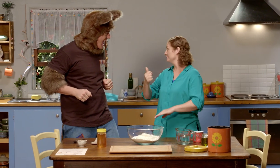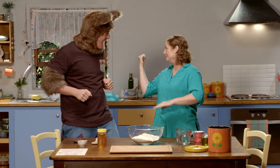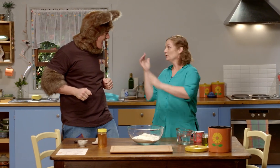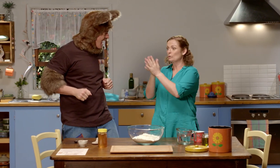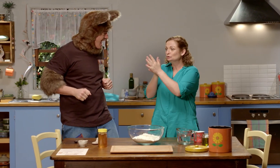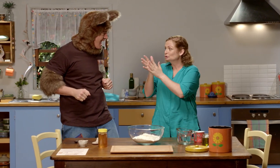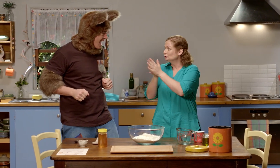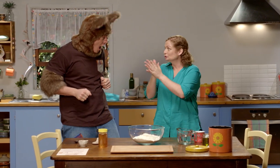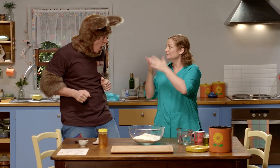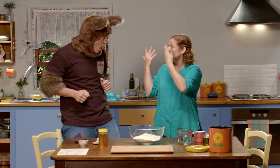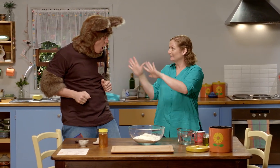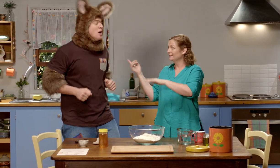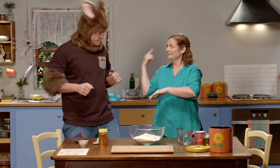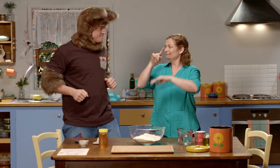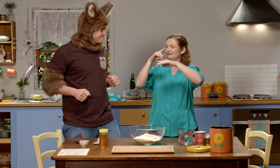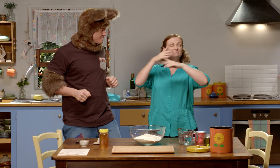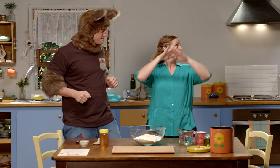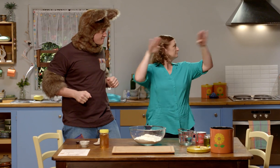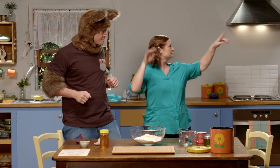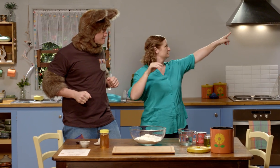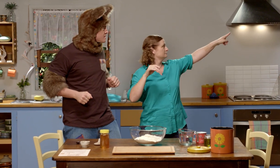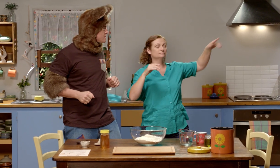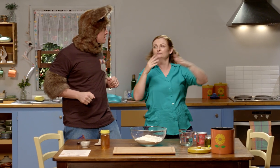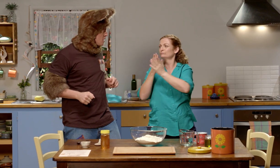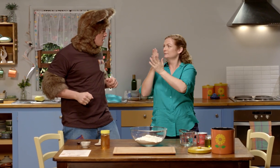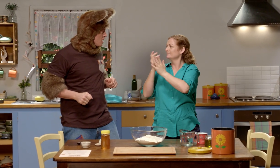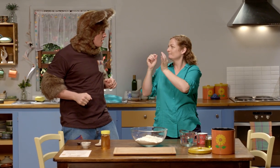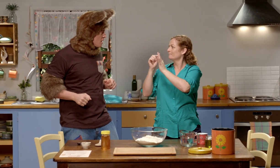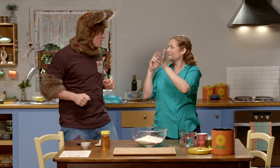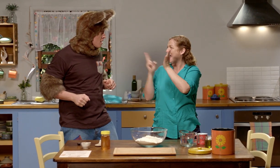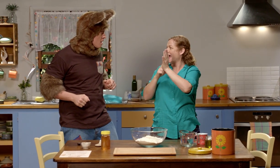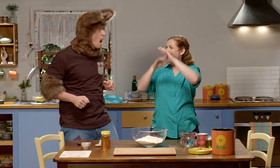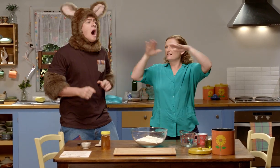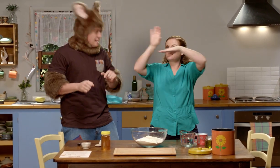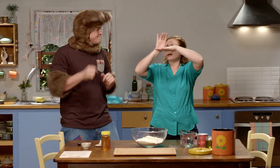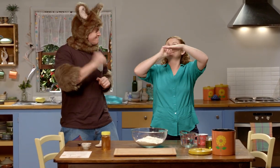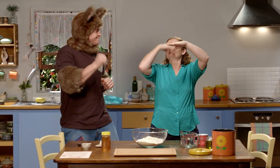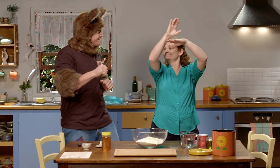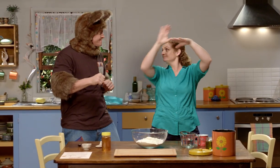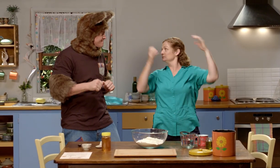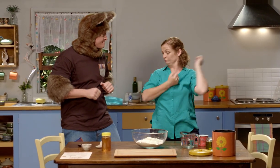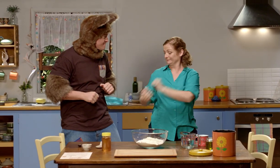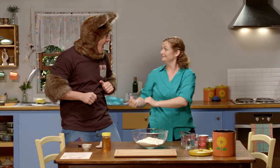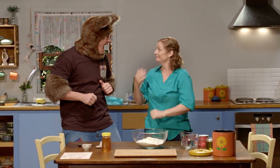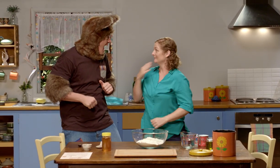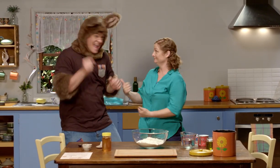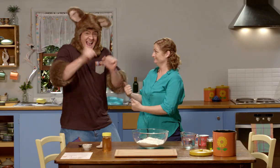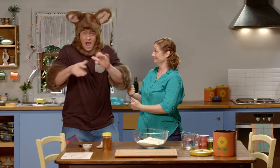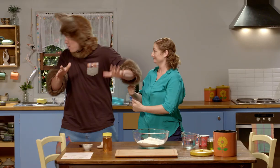First, can you go and wash your hands? And then, see that pan up on the shelf? Could you bring that down for me please?